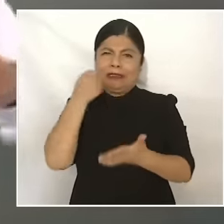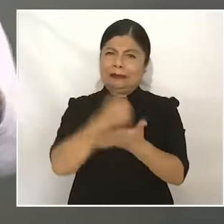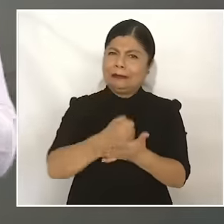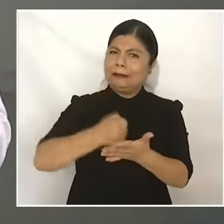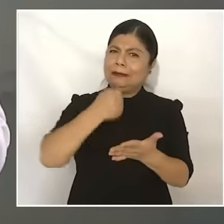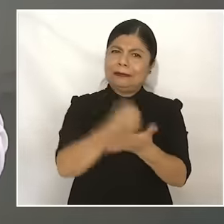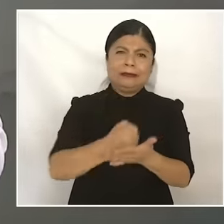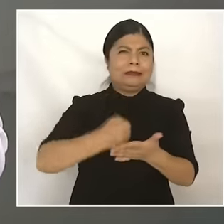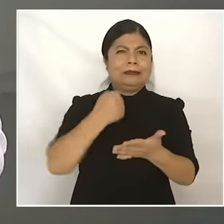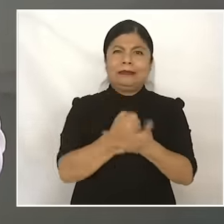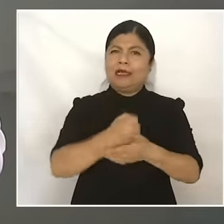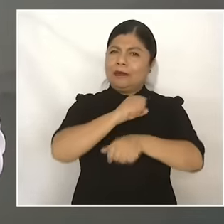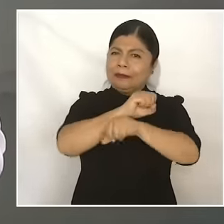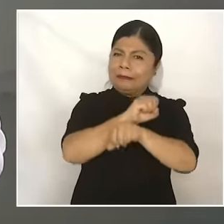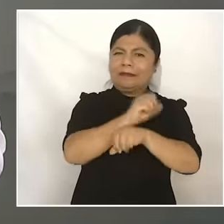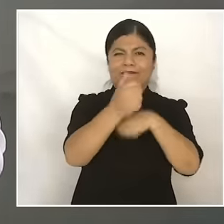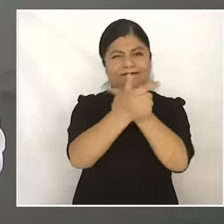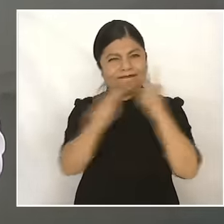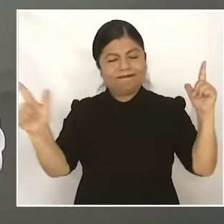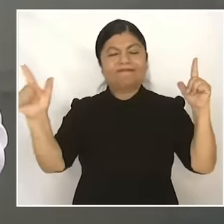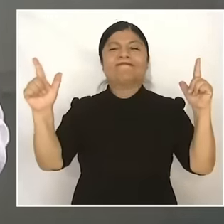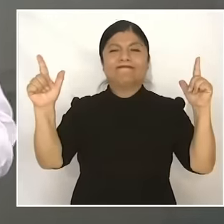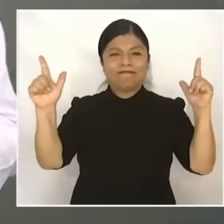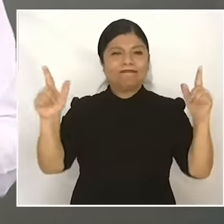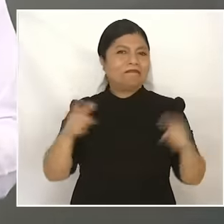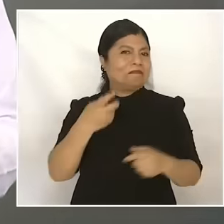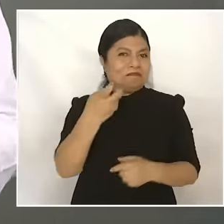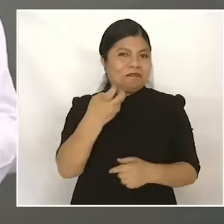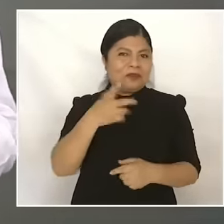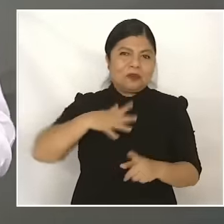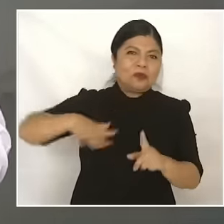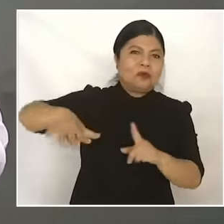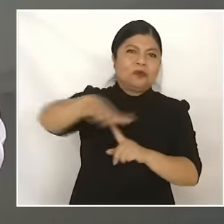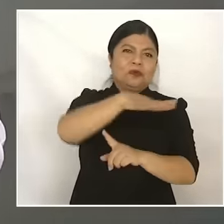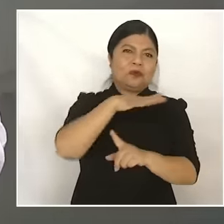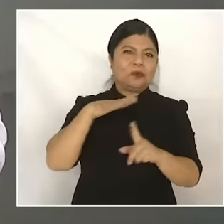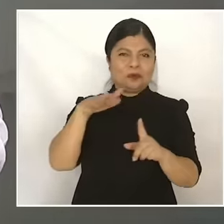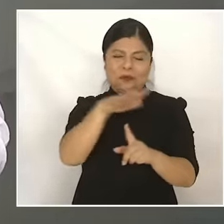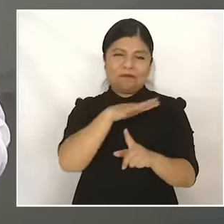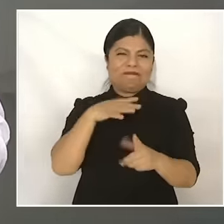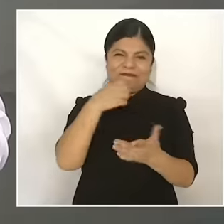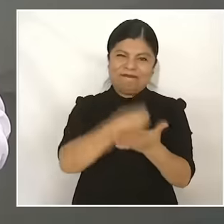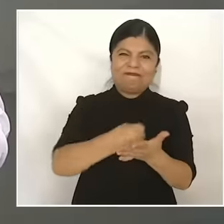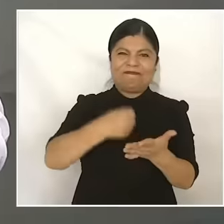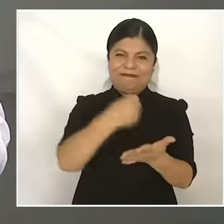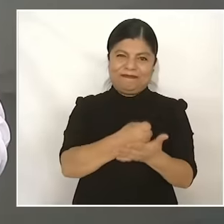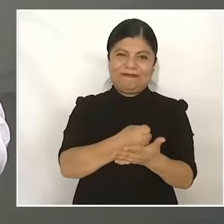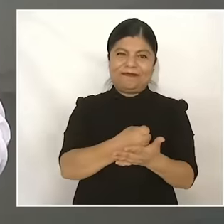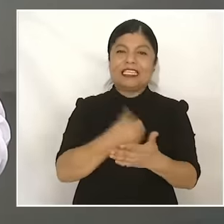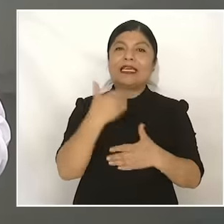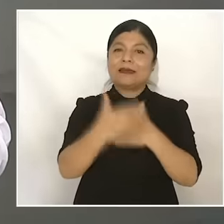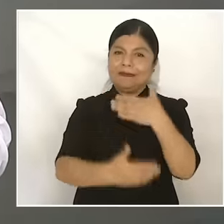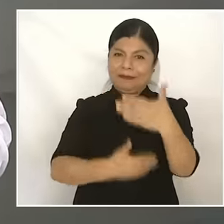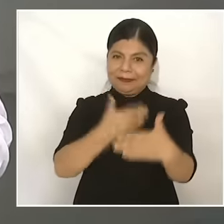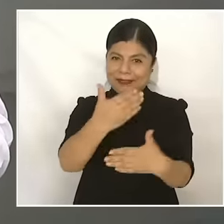social processes are and then came a second transformation led by Benito Juárez and the